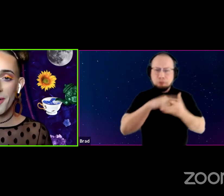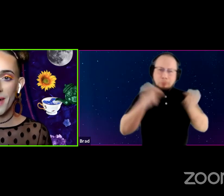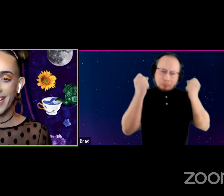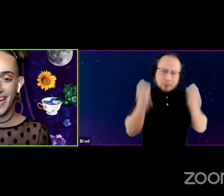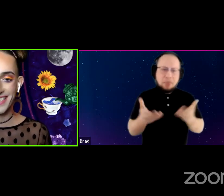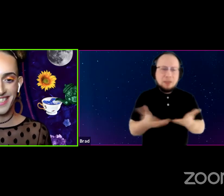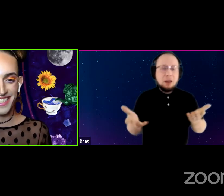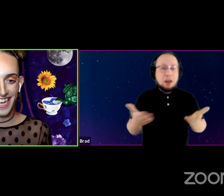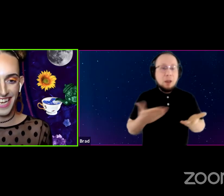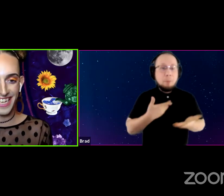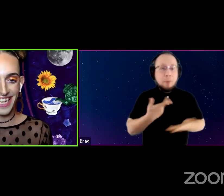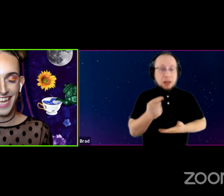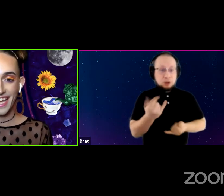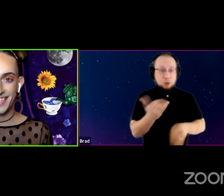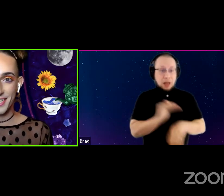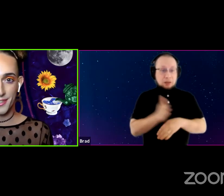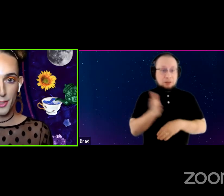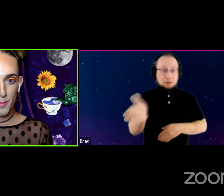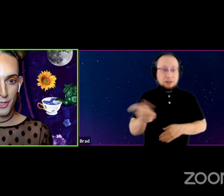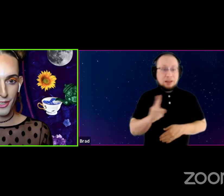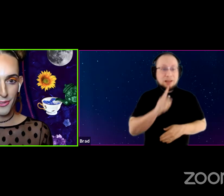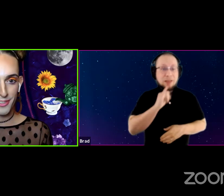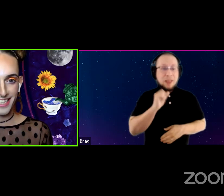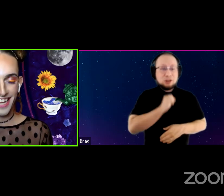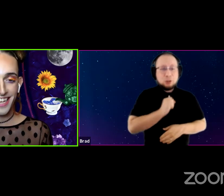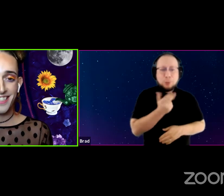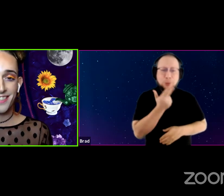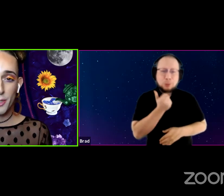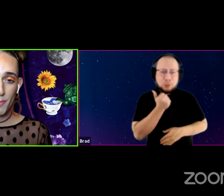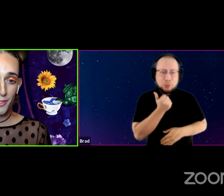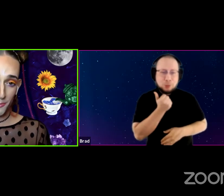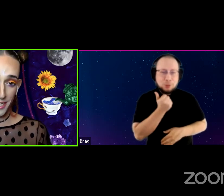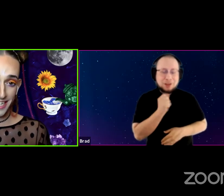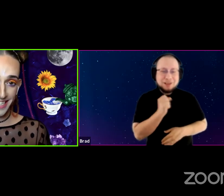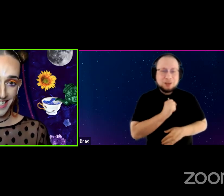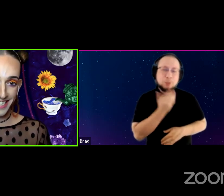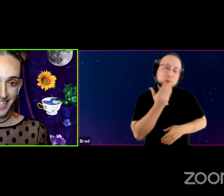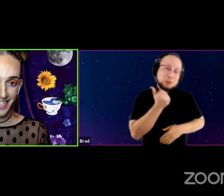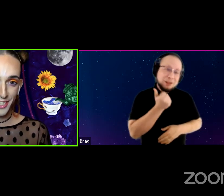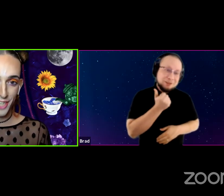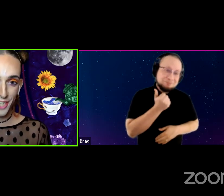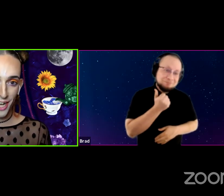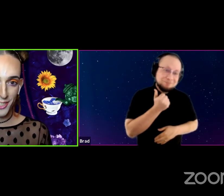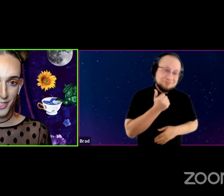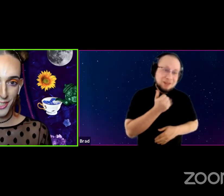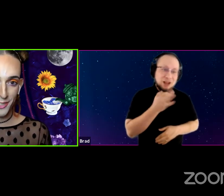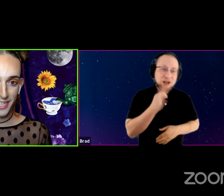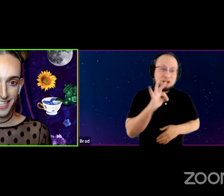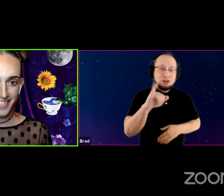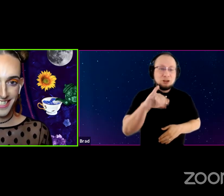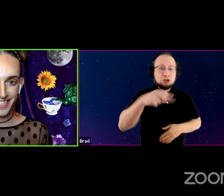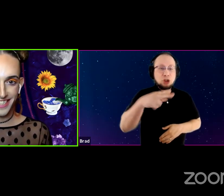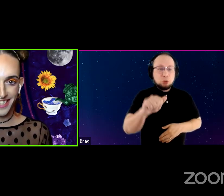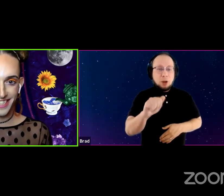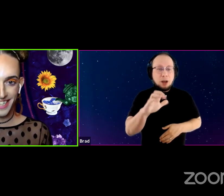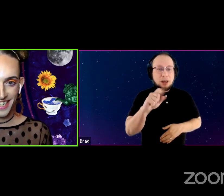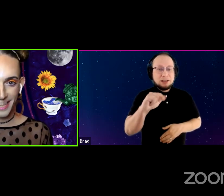My guest today is this super cute, super sweet, Joshua Castille.